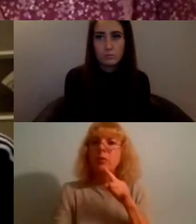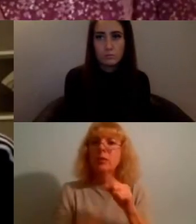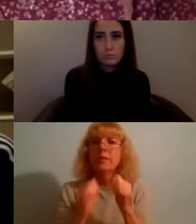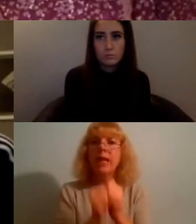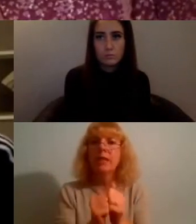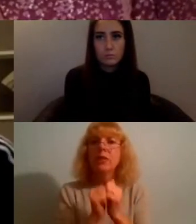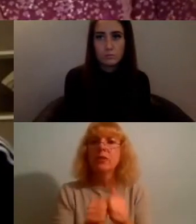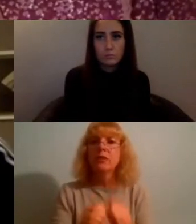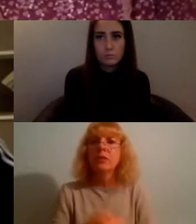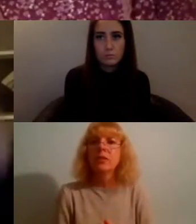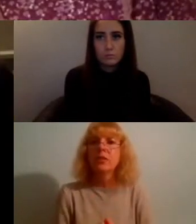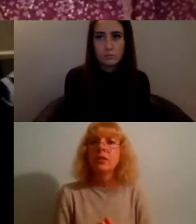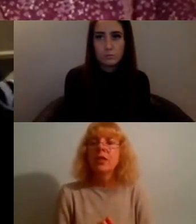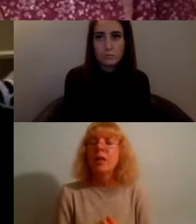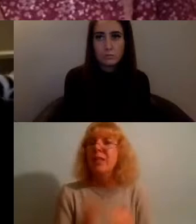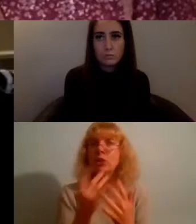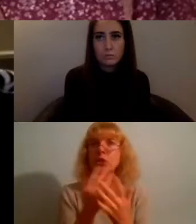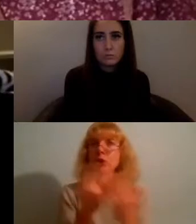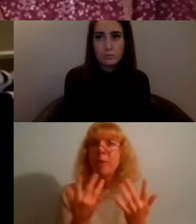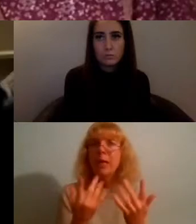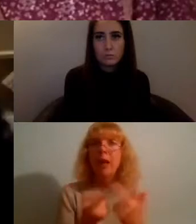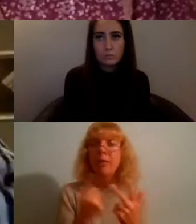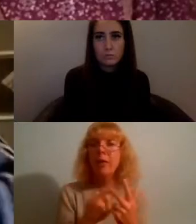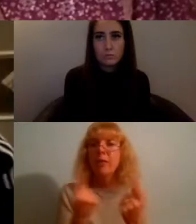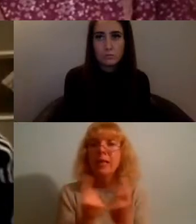there's so much else but maybe someone who's been doing it more could jump in